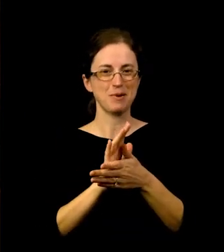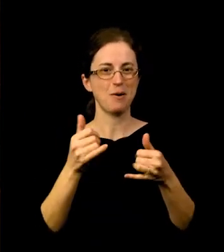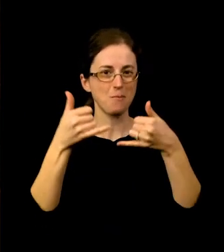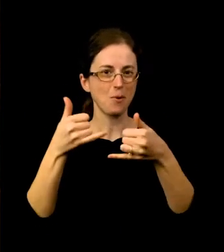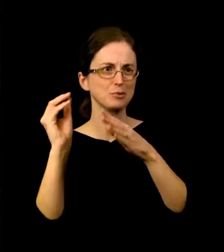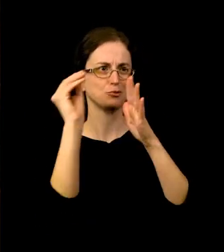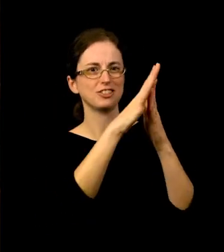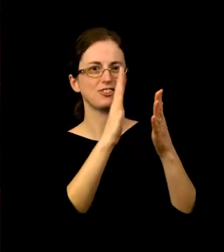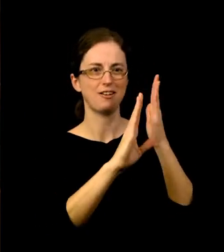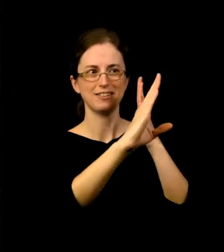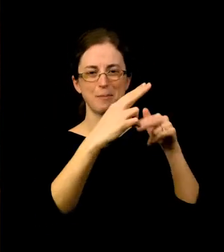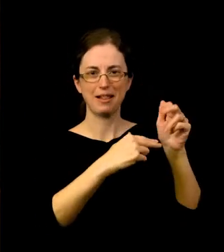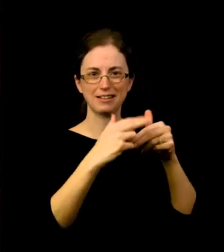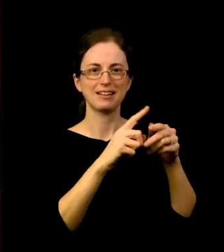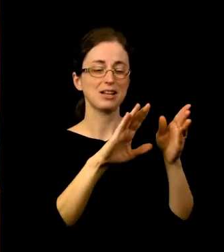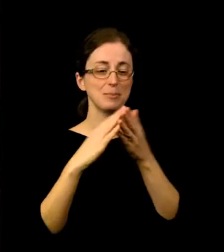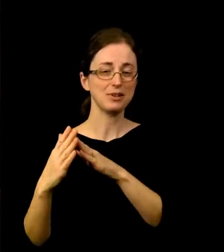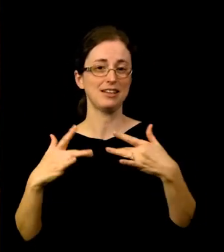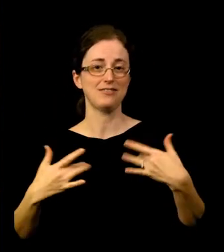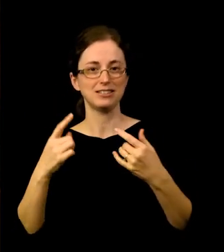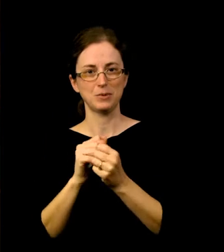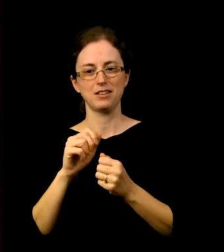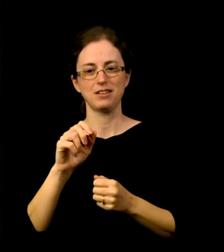experiences in outdoor spaces like the Cinema Unbound Awards,